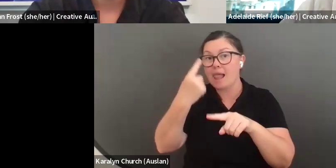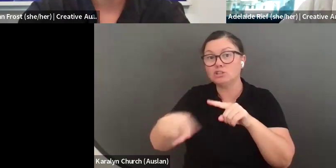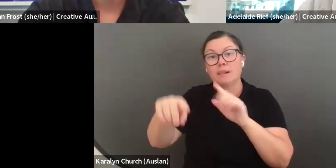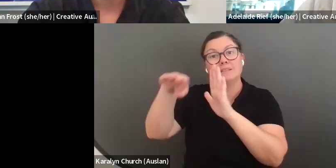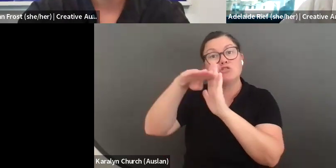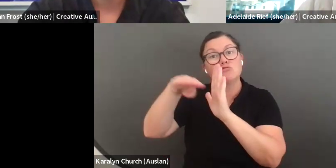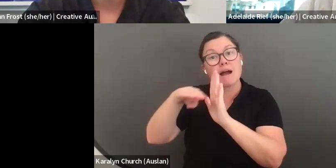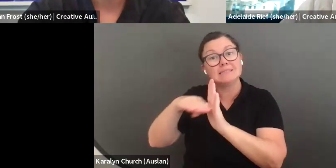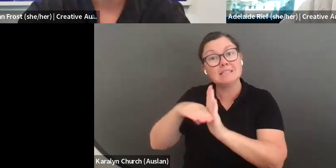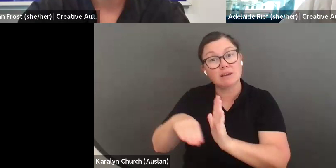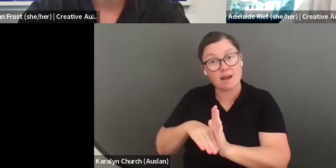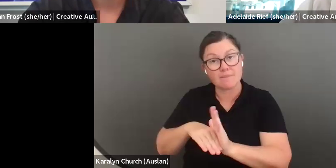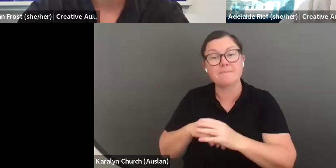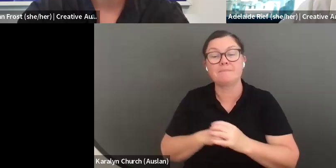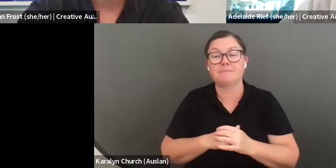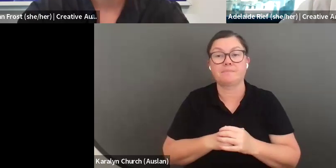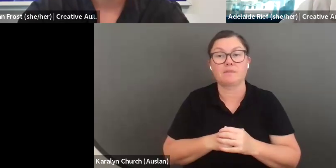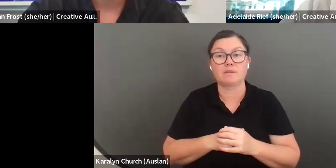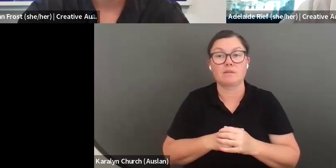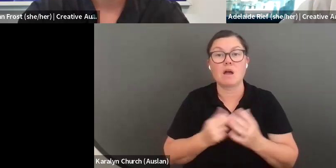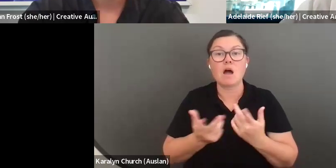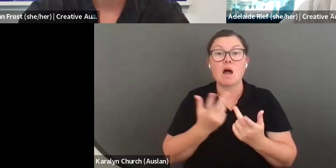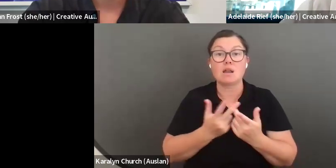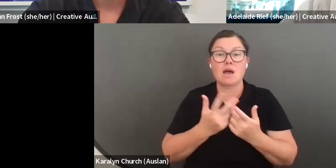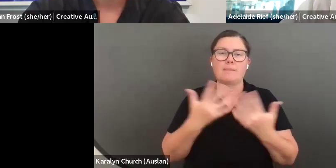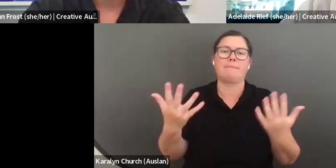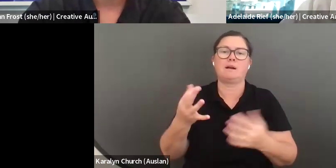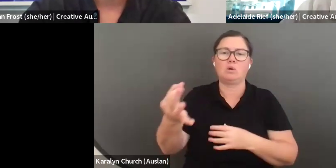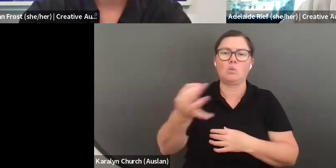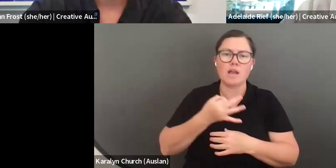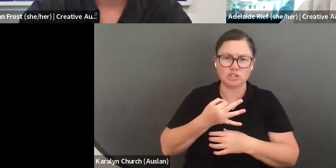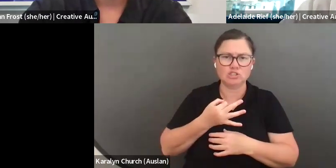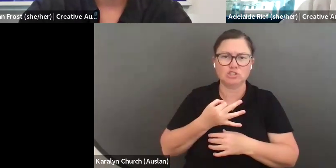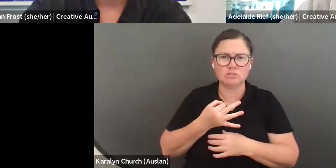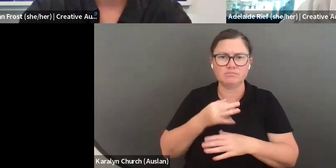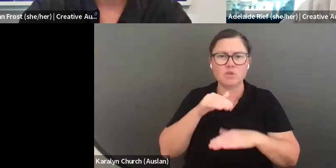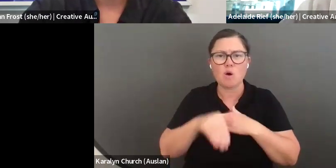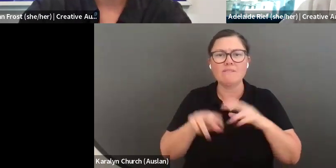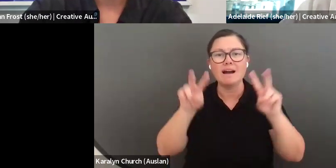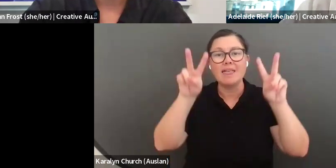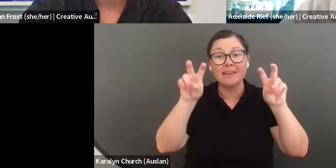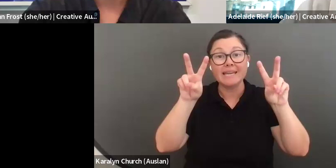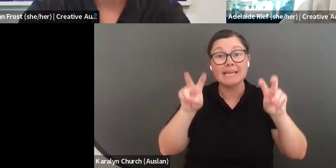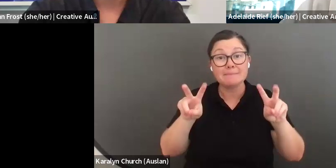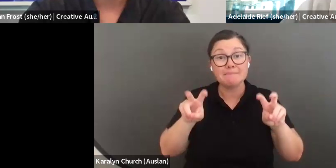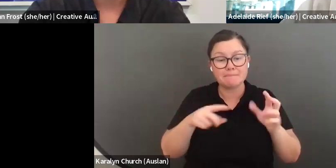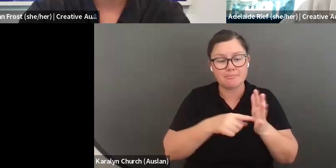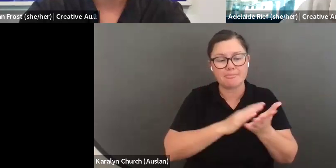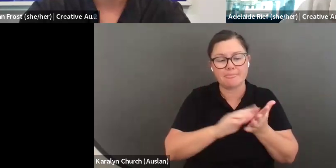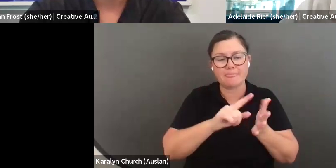One of the other big questions that we get , that we have been having from people, is around the themes and how you might choose